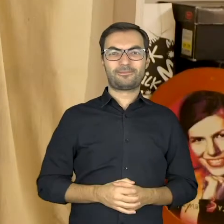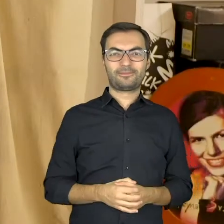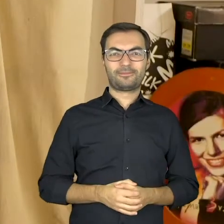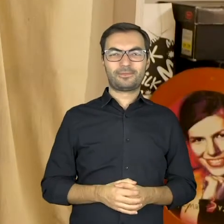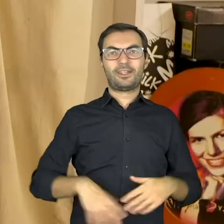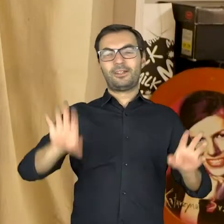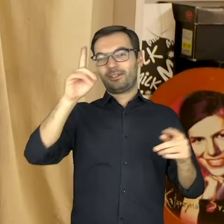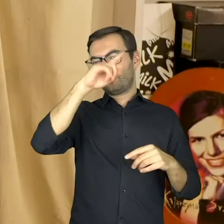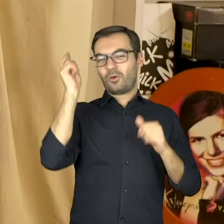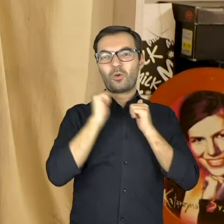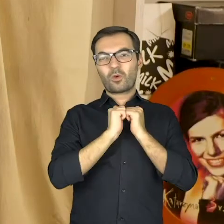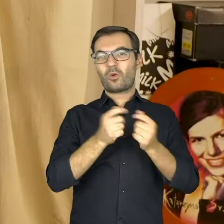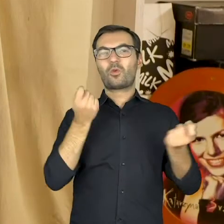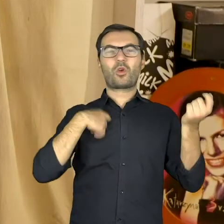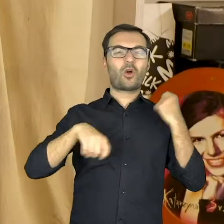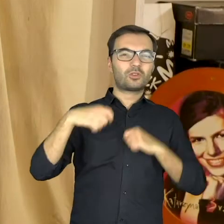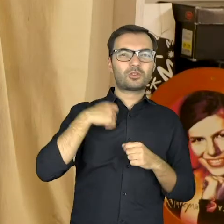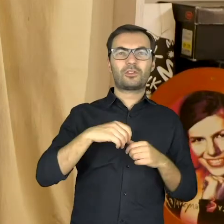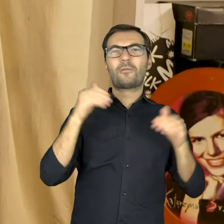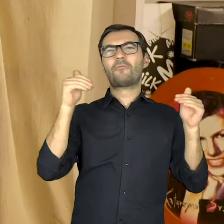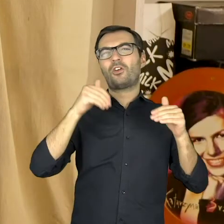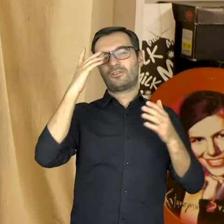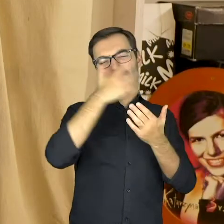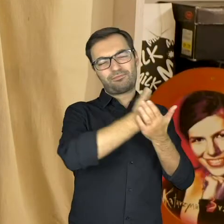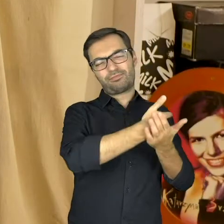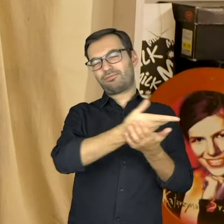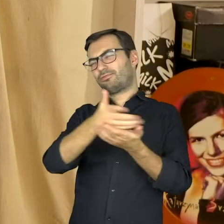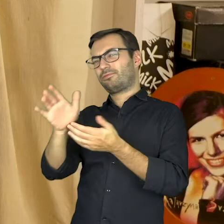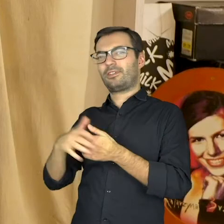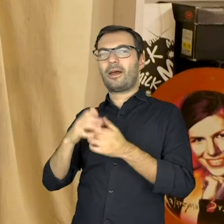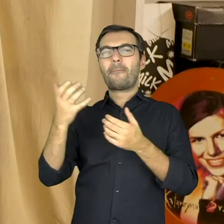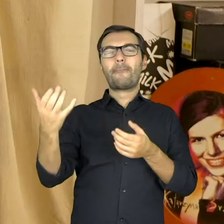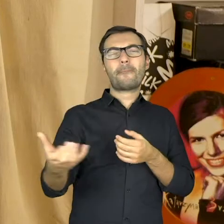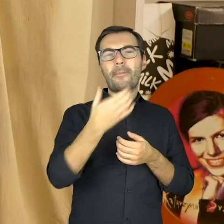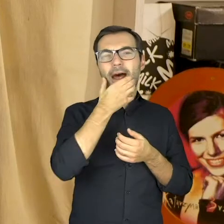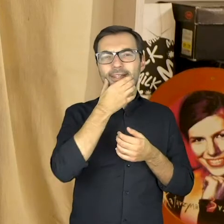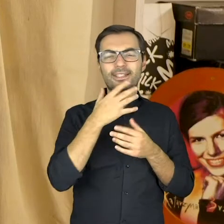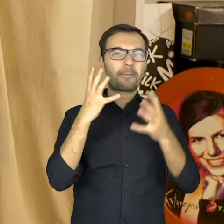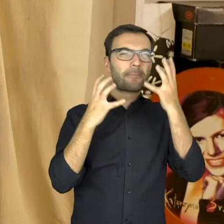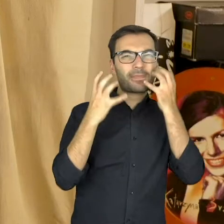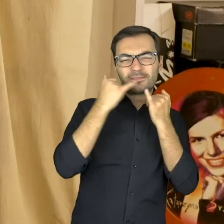So many roles, so many costumes, so many possibilities. So many masks and faces…